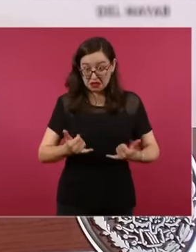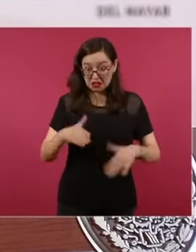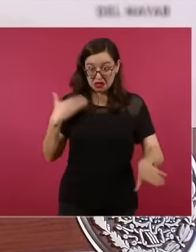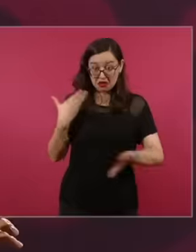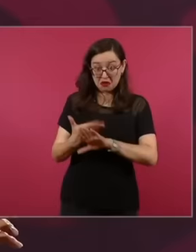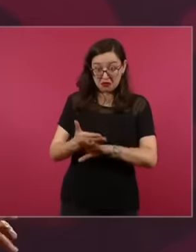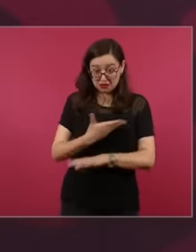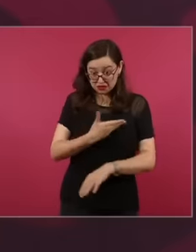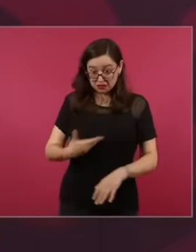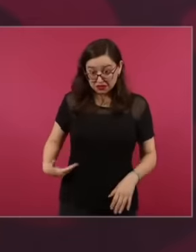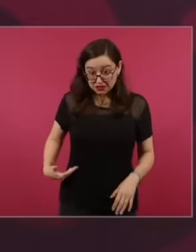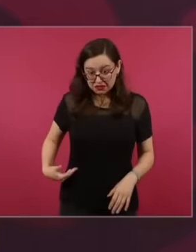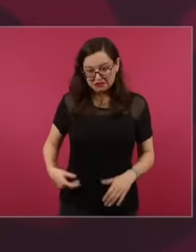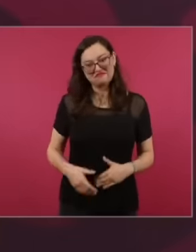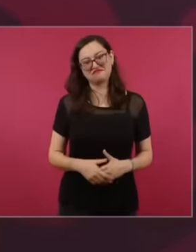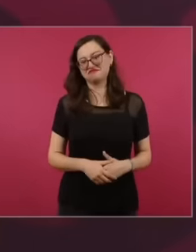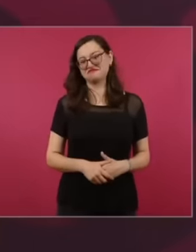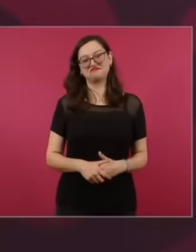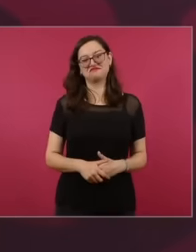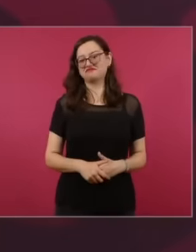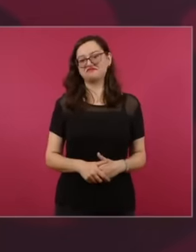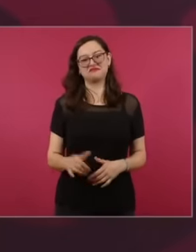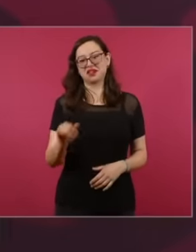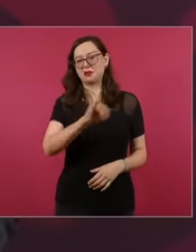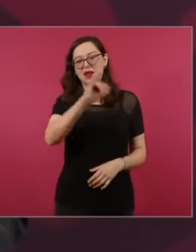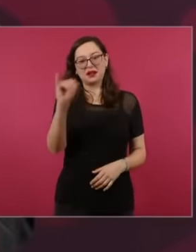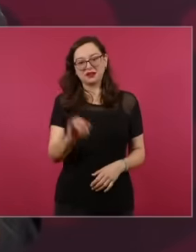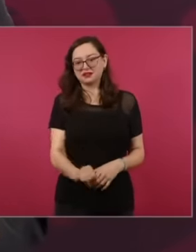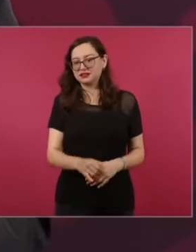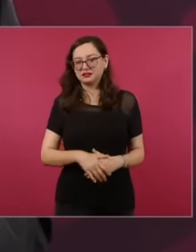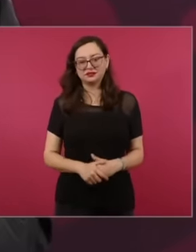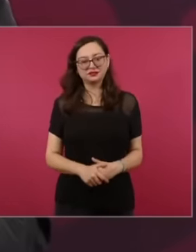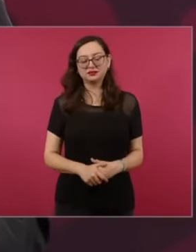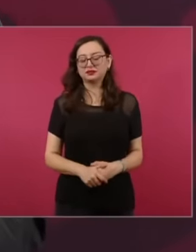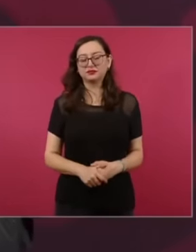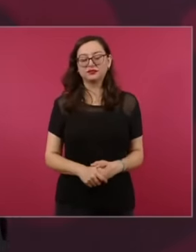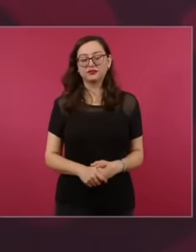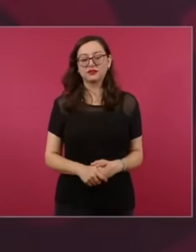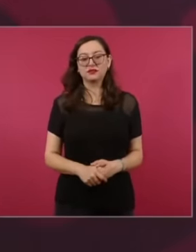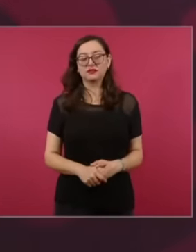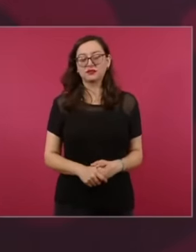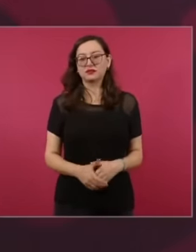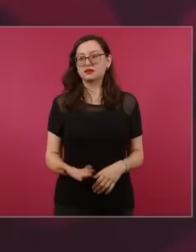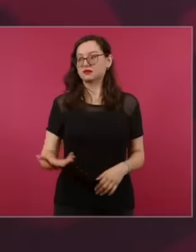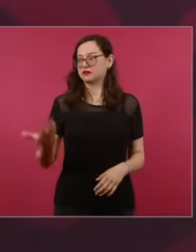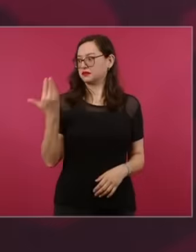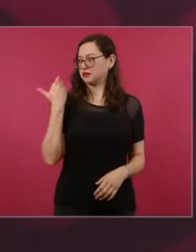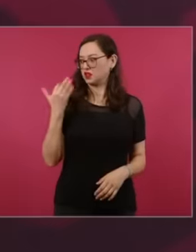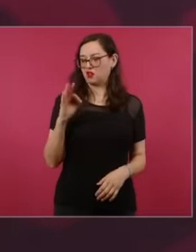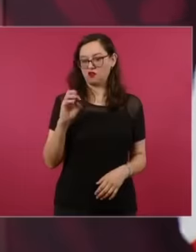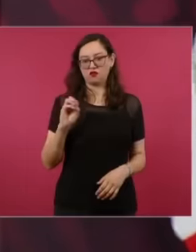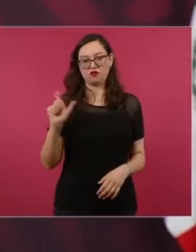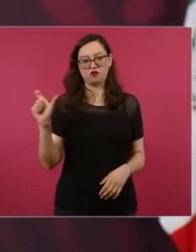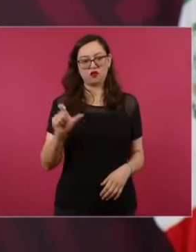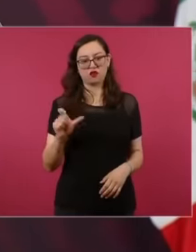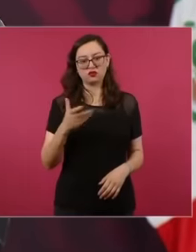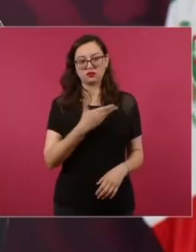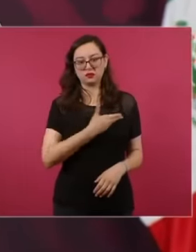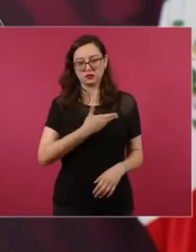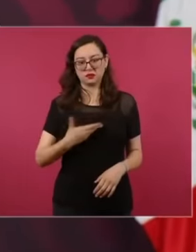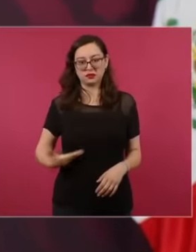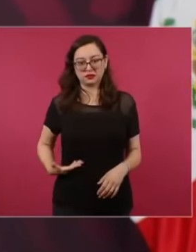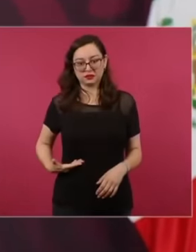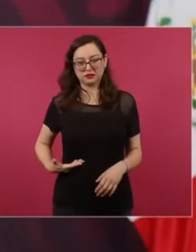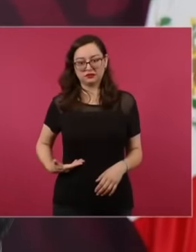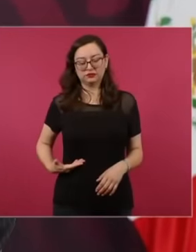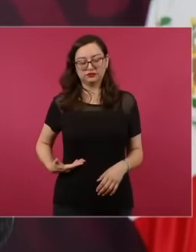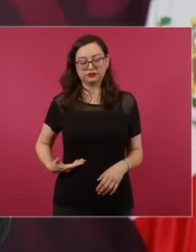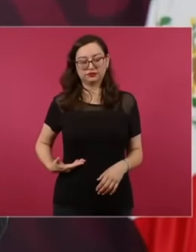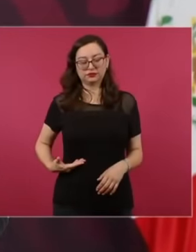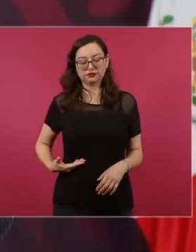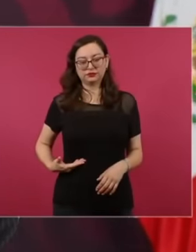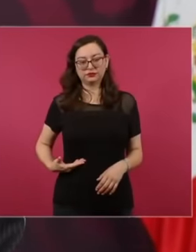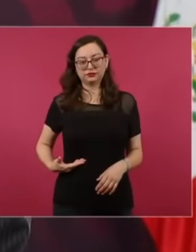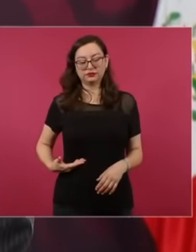yet the Fox government allied themselves by Slogan to